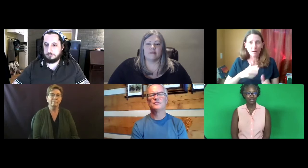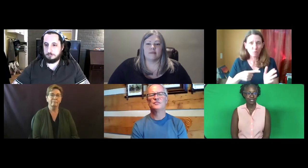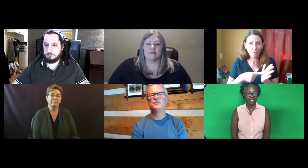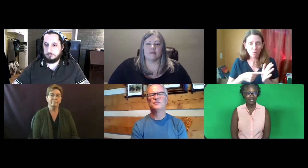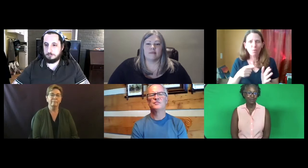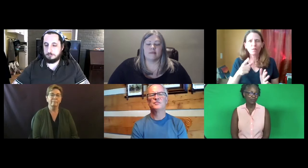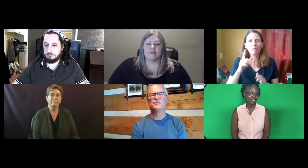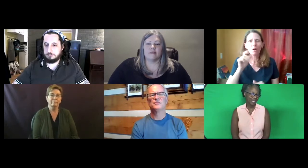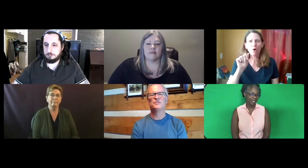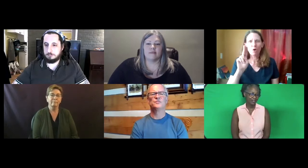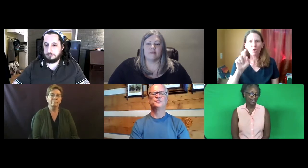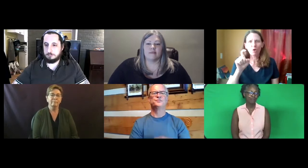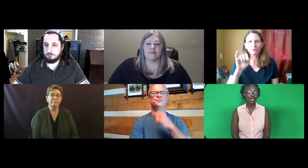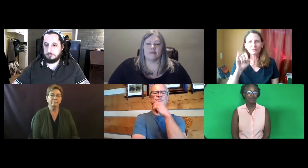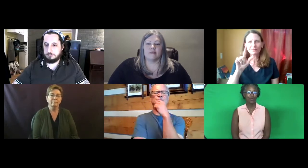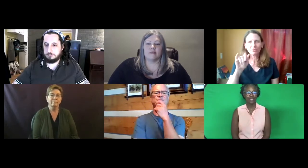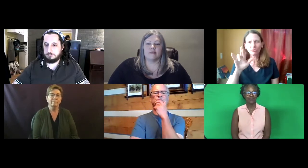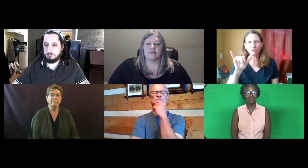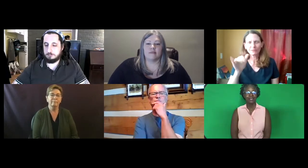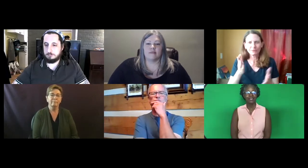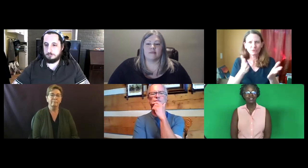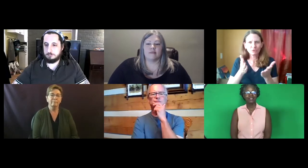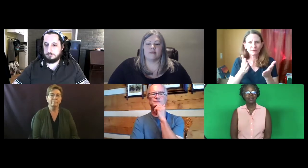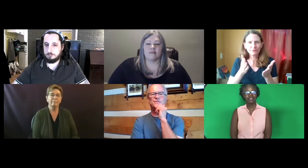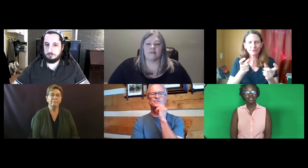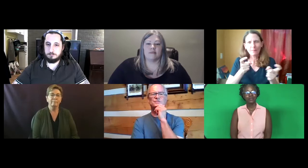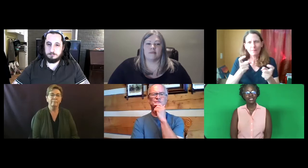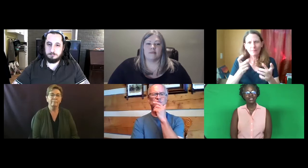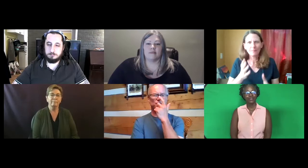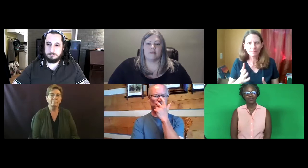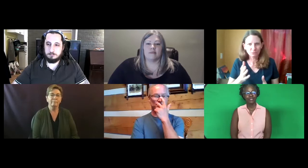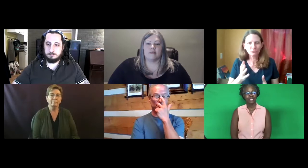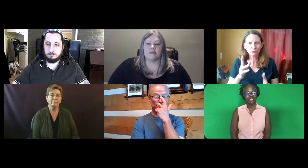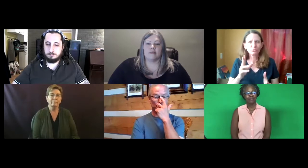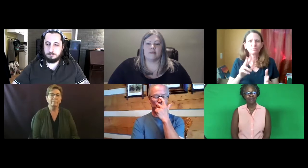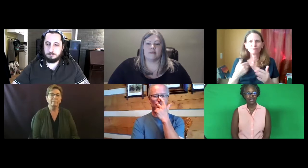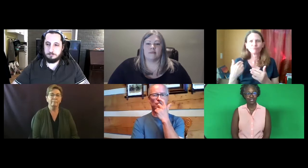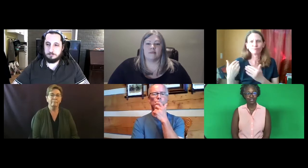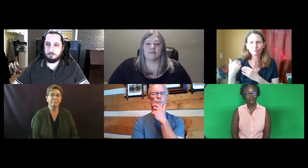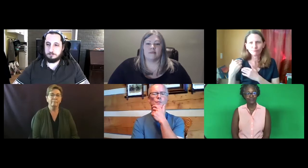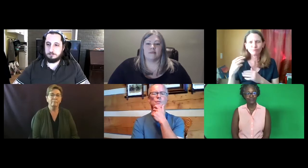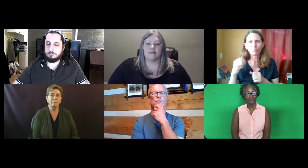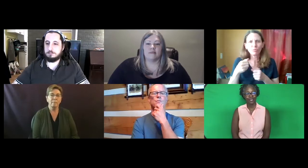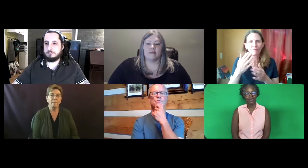We work together, and my role there is Auxiliary Services Manager.